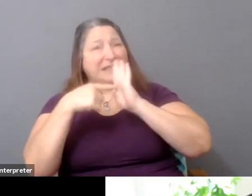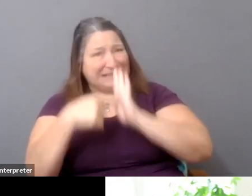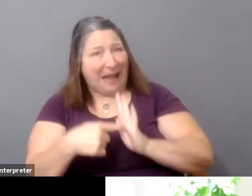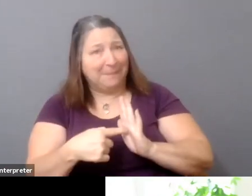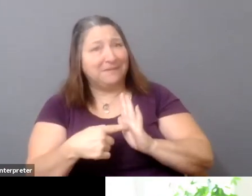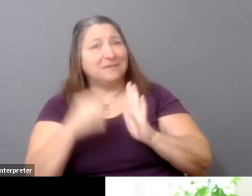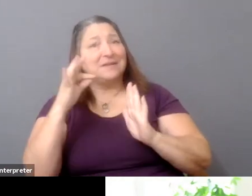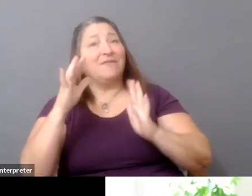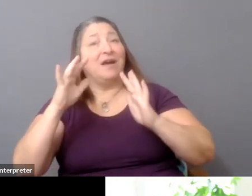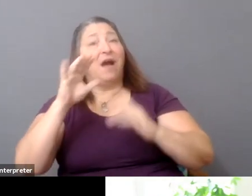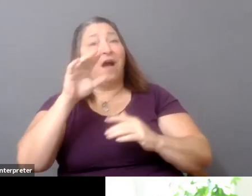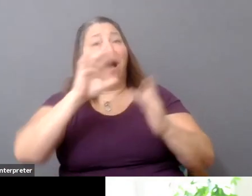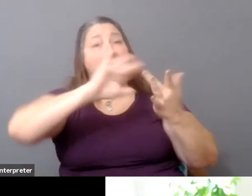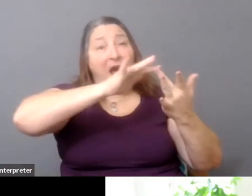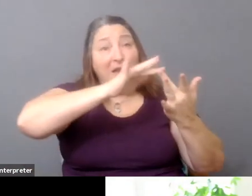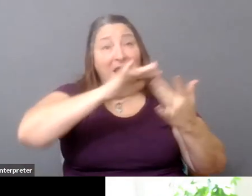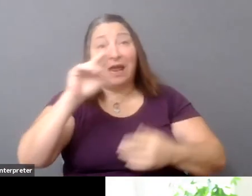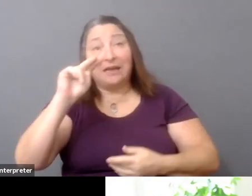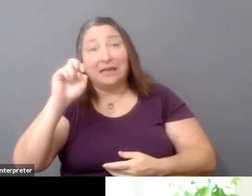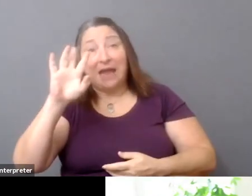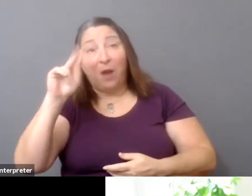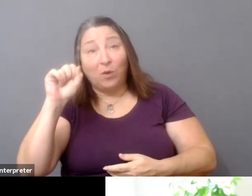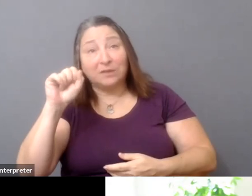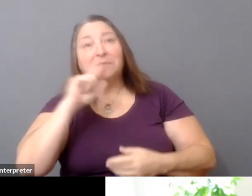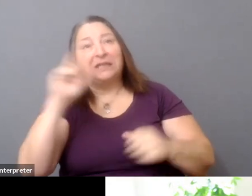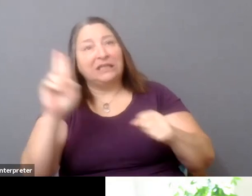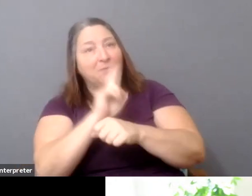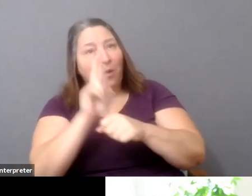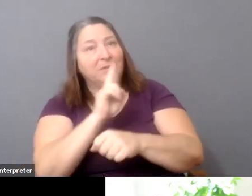being mobilized to address--